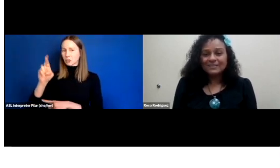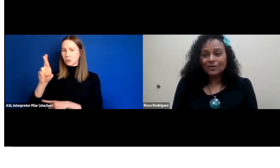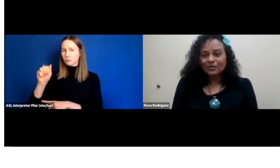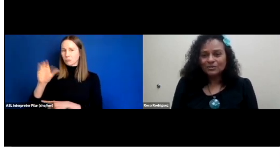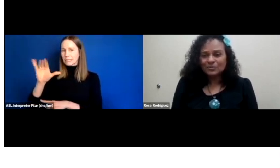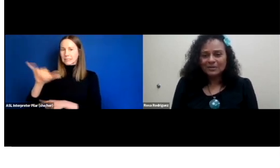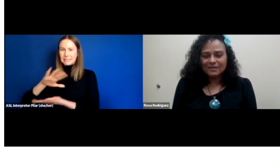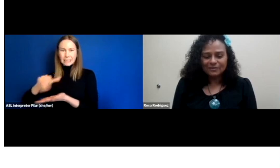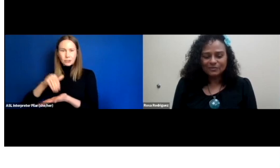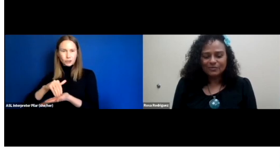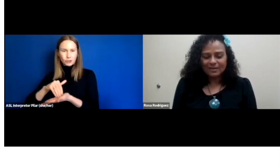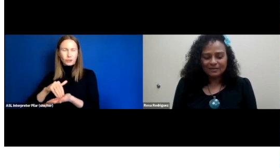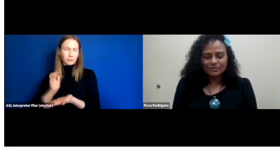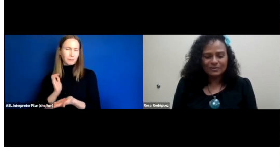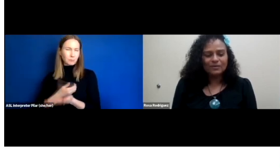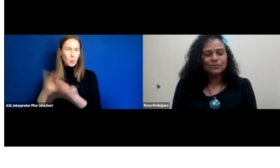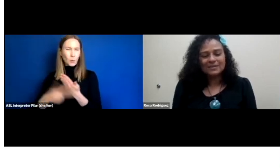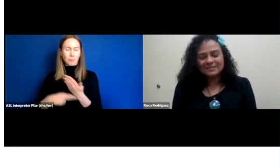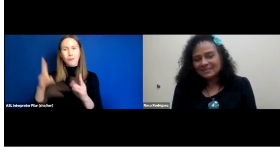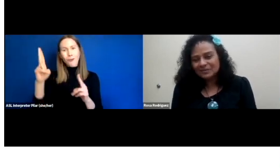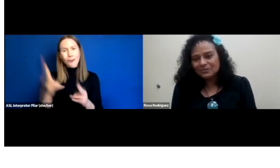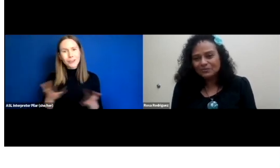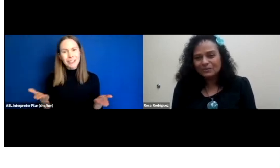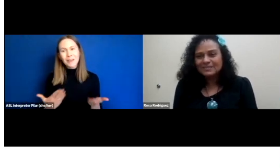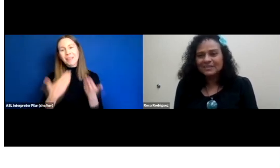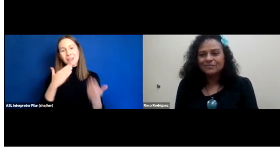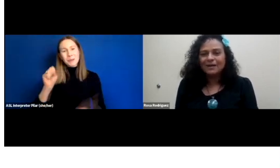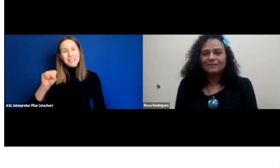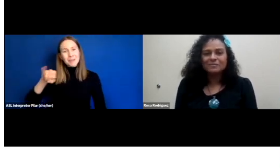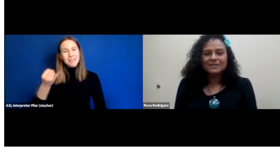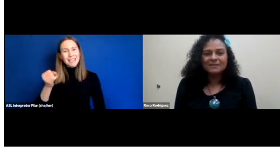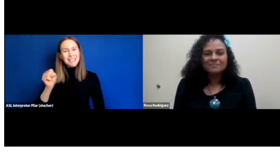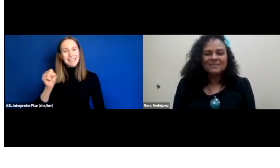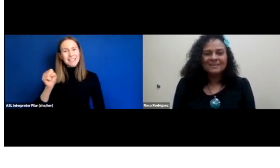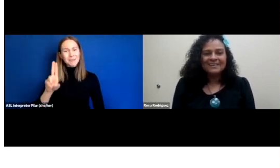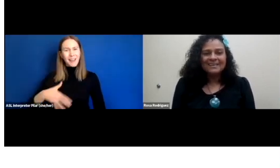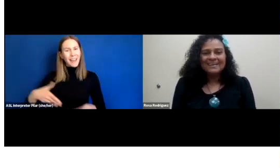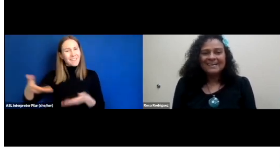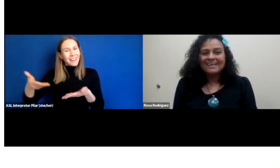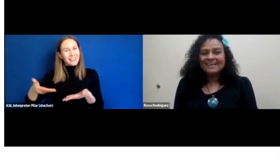It's an honor to be here so thank you San Jose State University for having me.